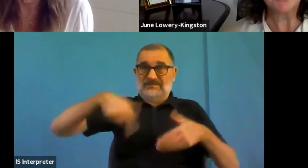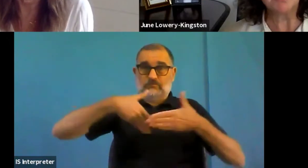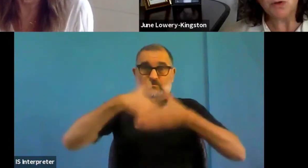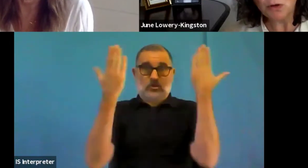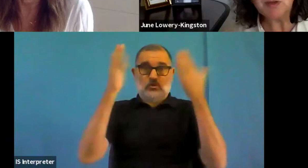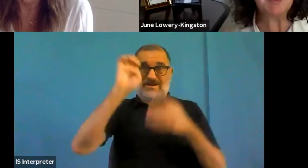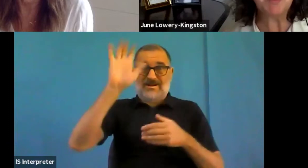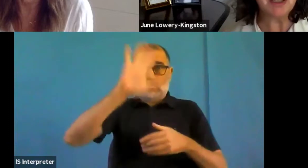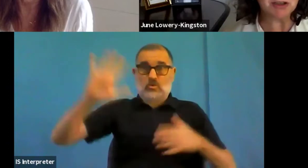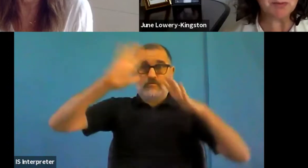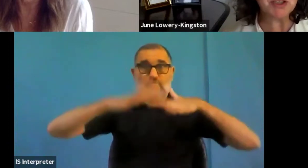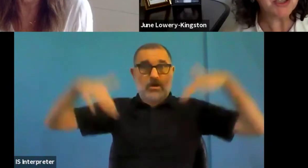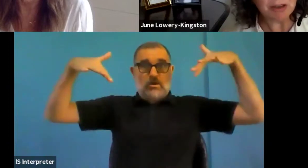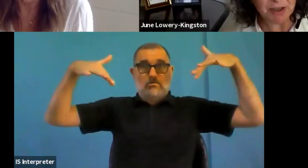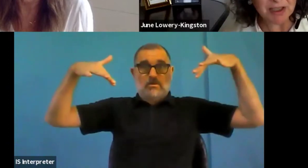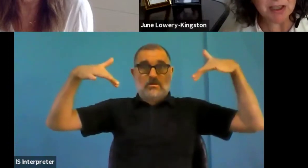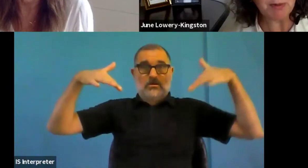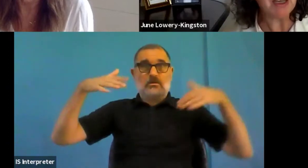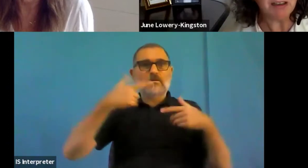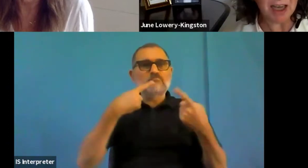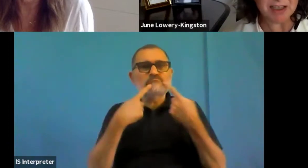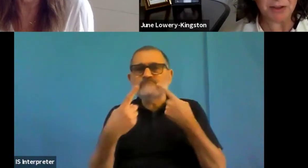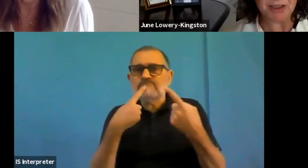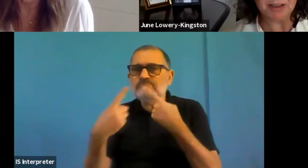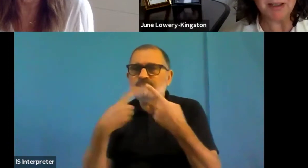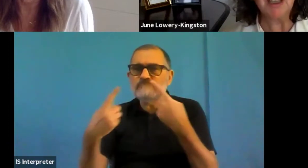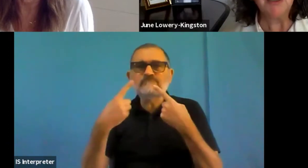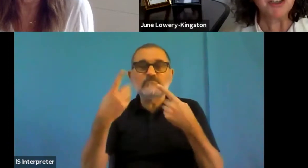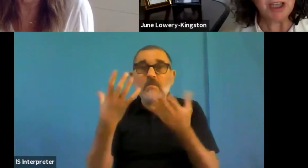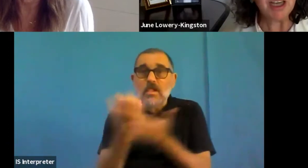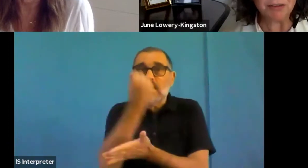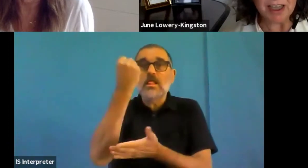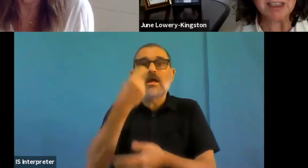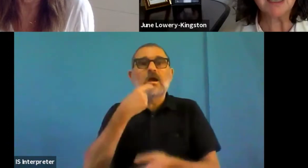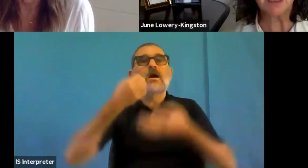that of all the people in Europe that she invited to be her guest of honor, she invited